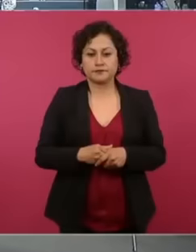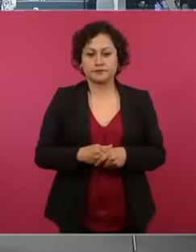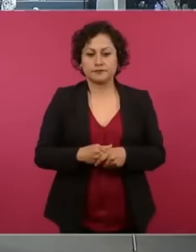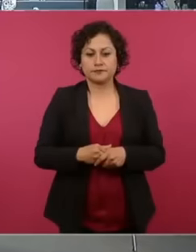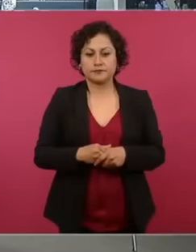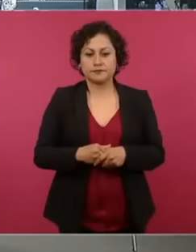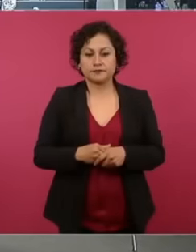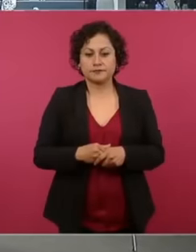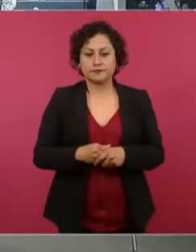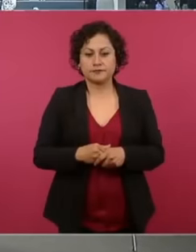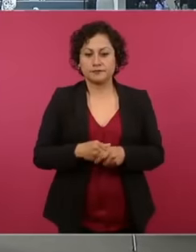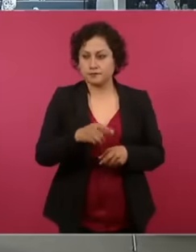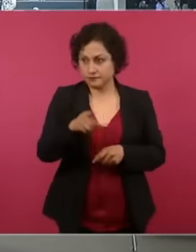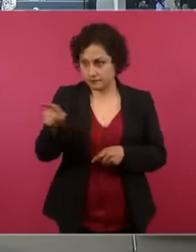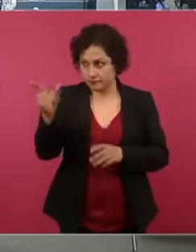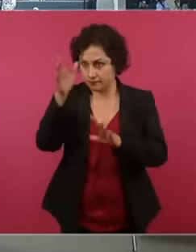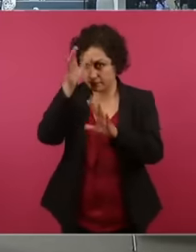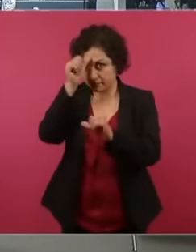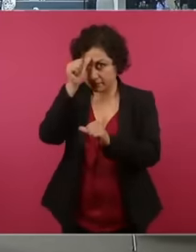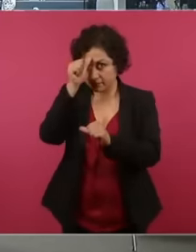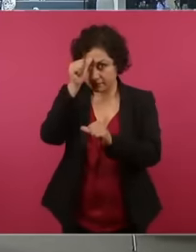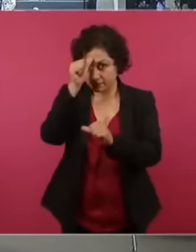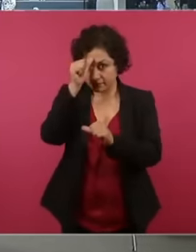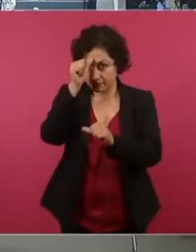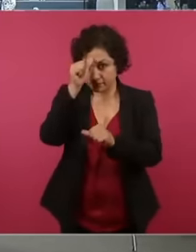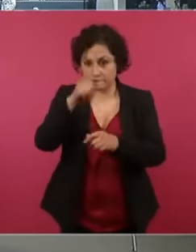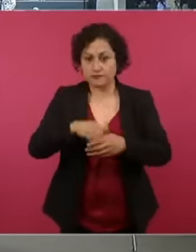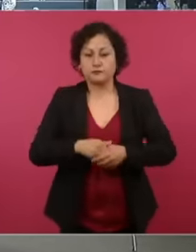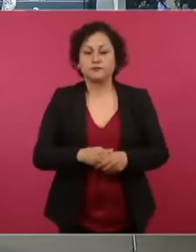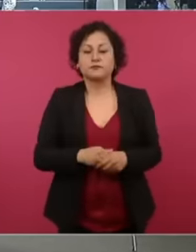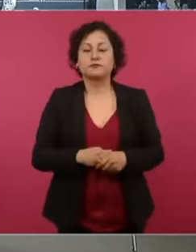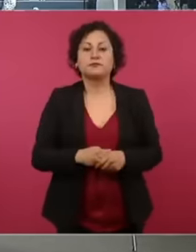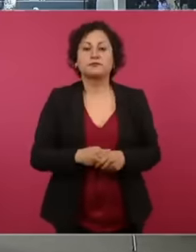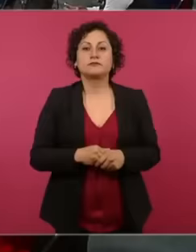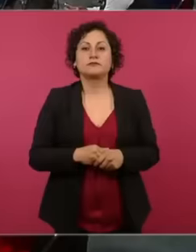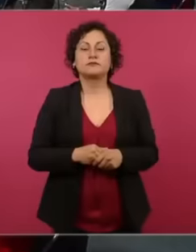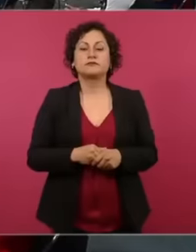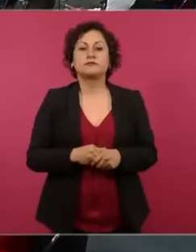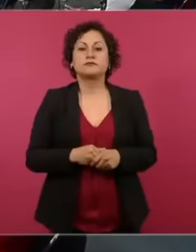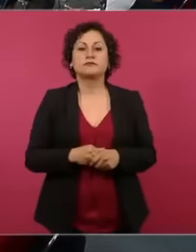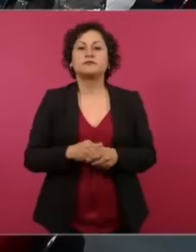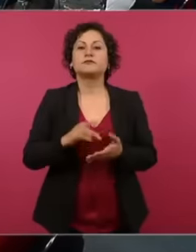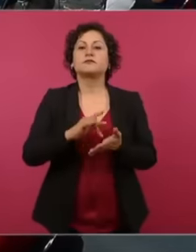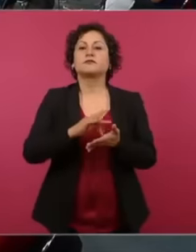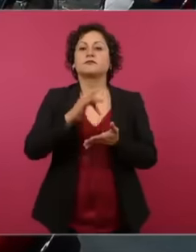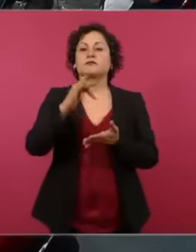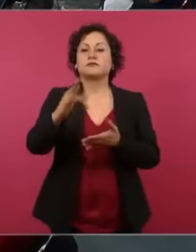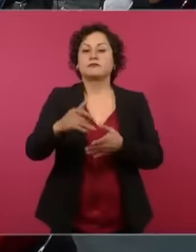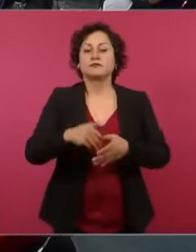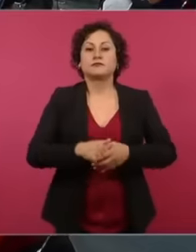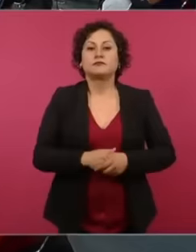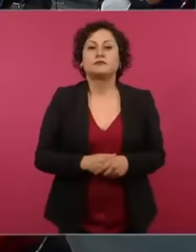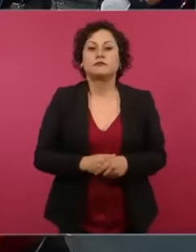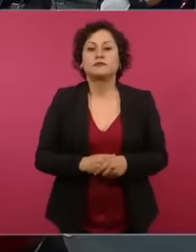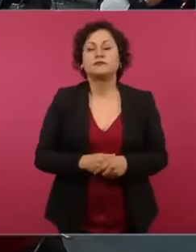Yes, you agree, right, thank you very much, very quickly, we have an investigation